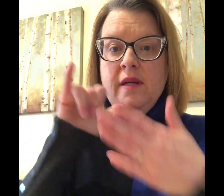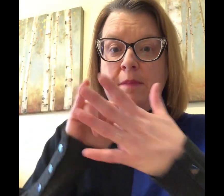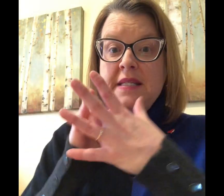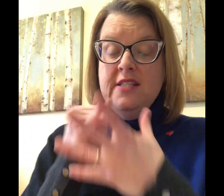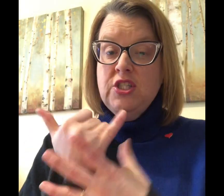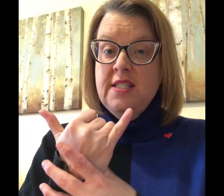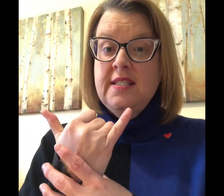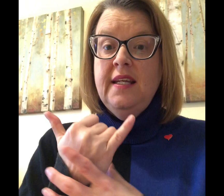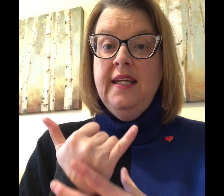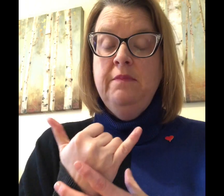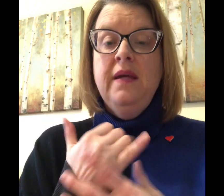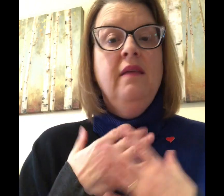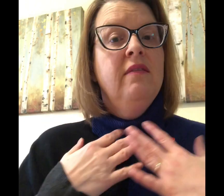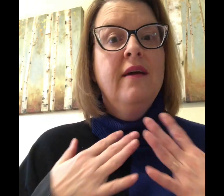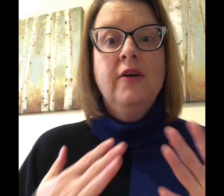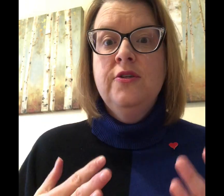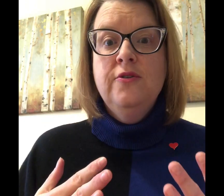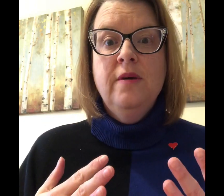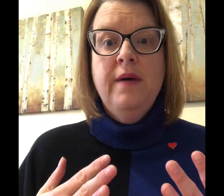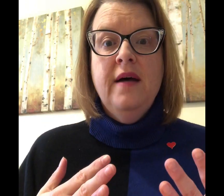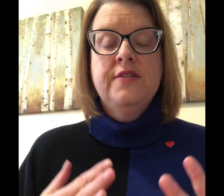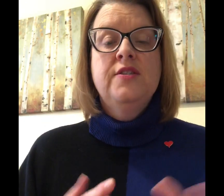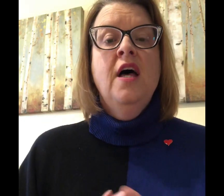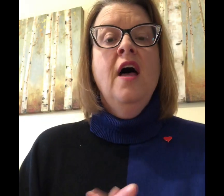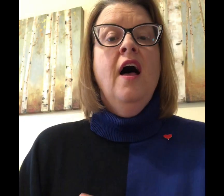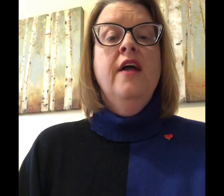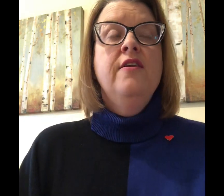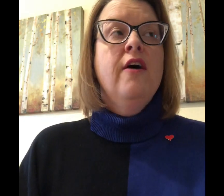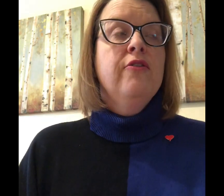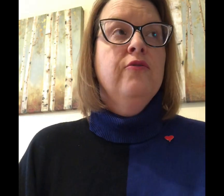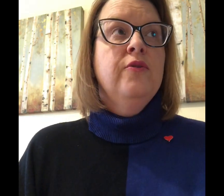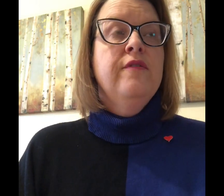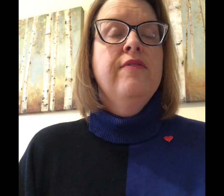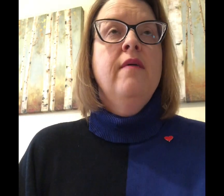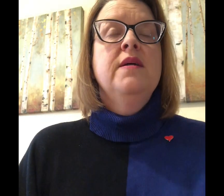positions that need be they're gonna do their best A nother rule of thumb is